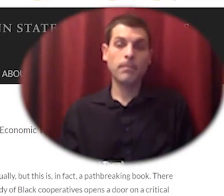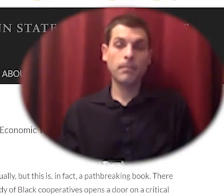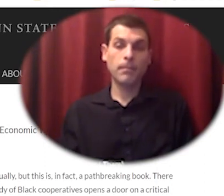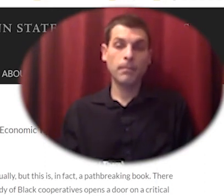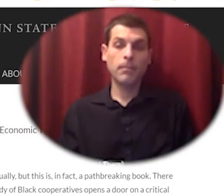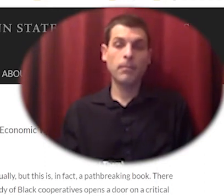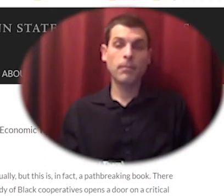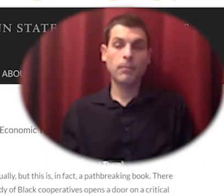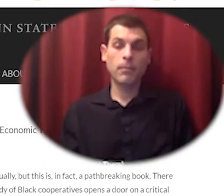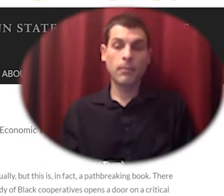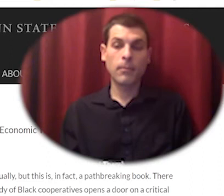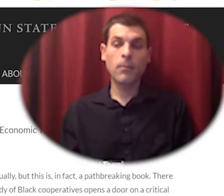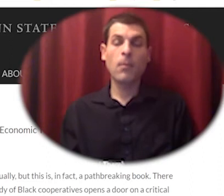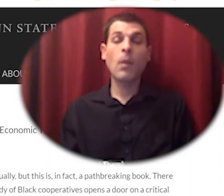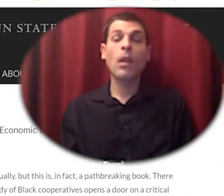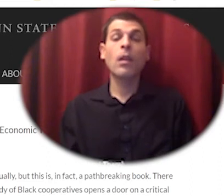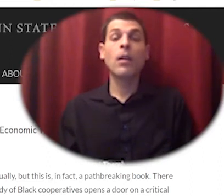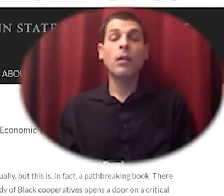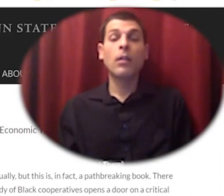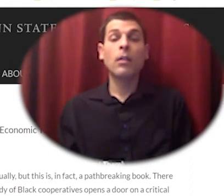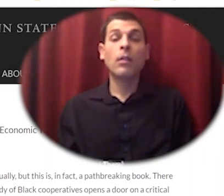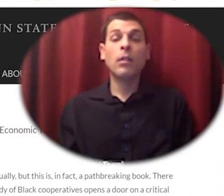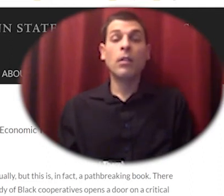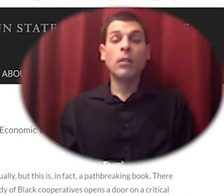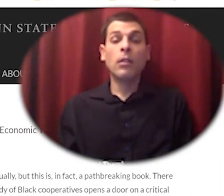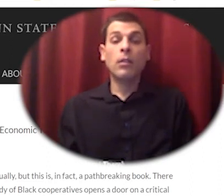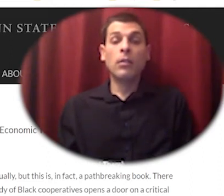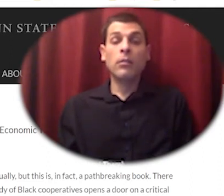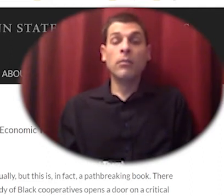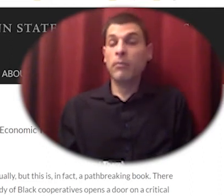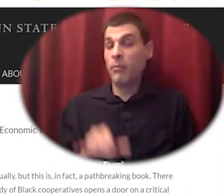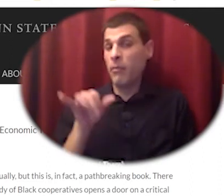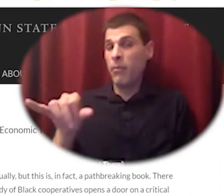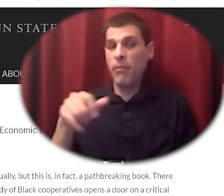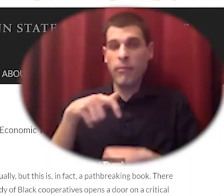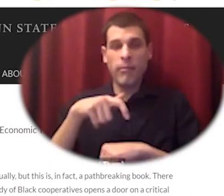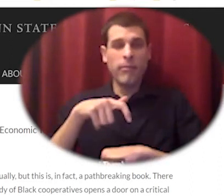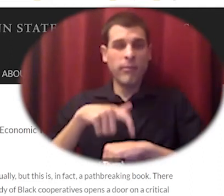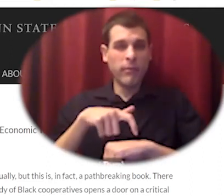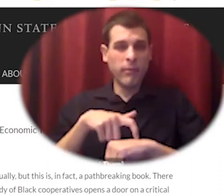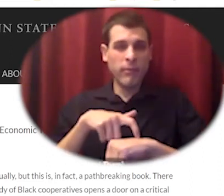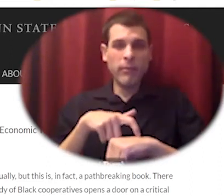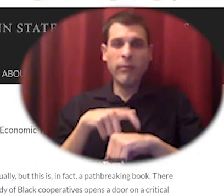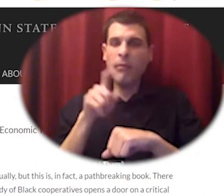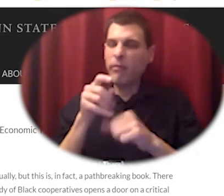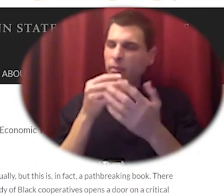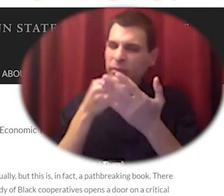get insurance buy insurance from mostly white owned businesses and when they were